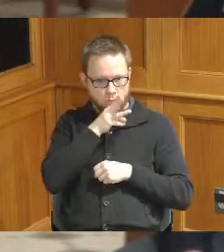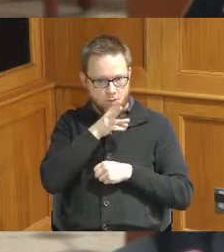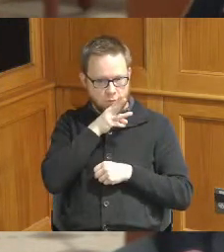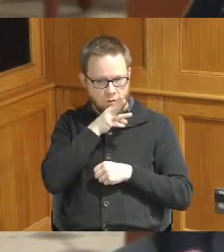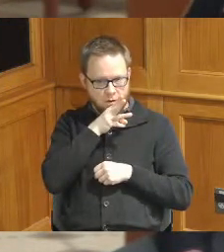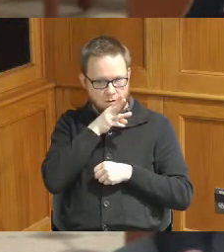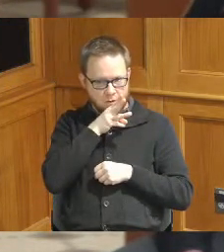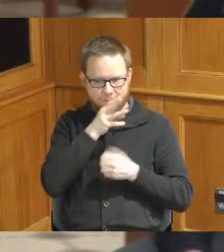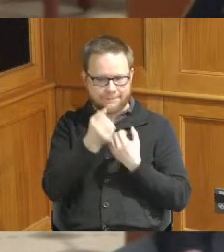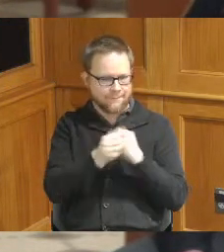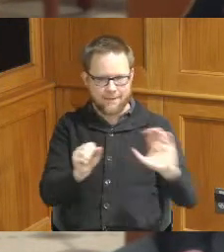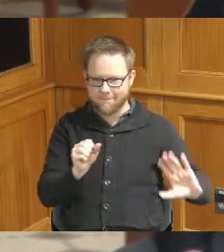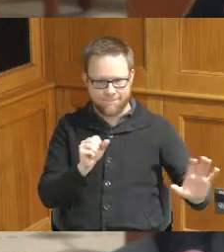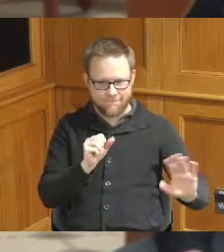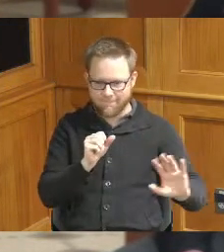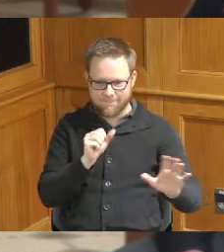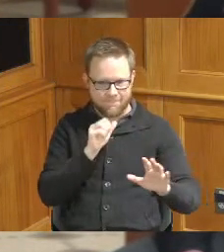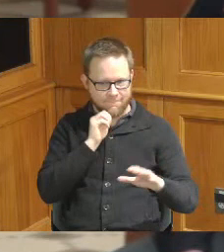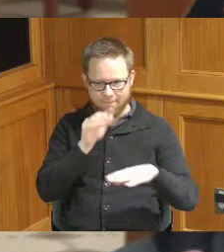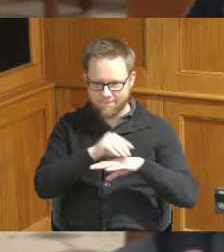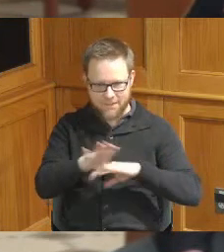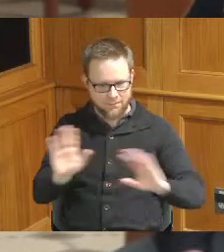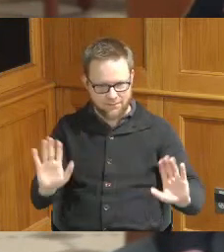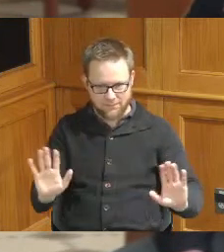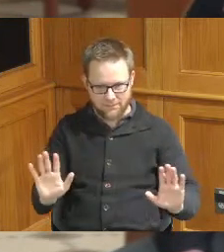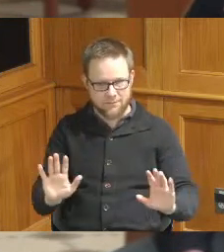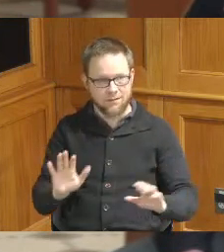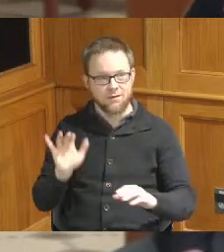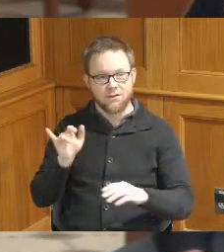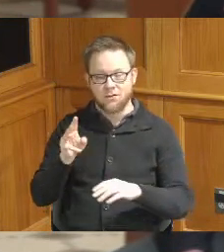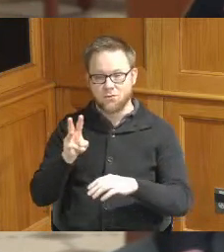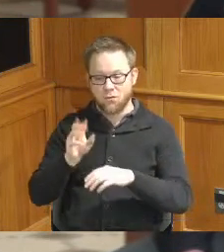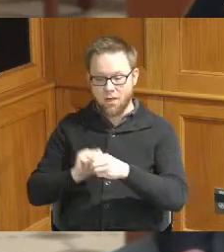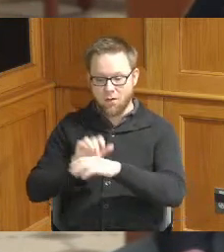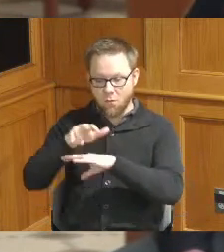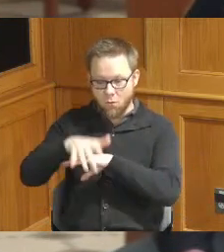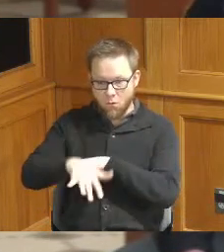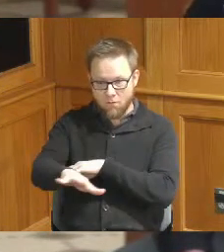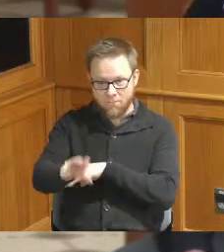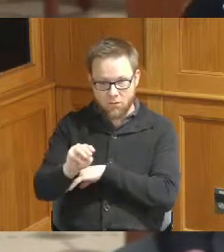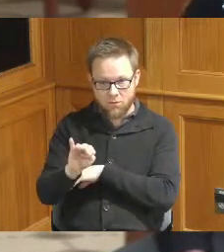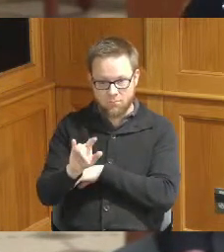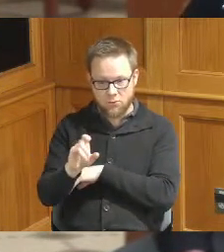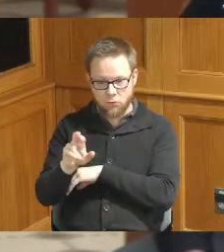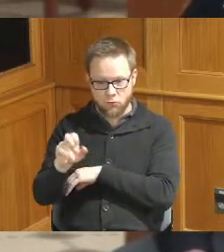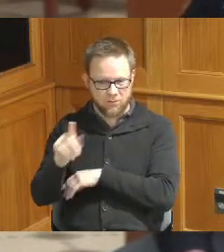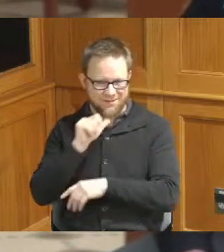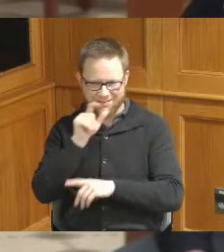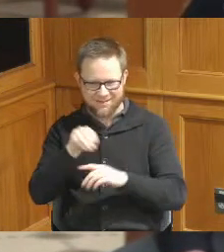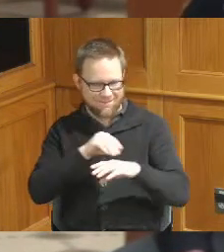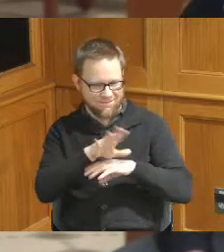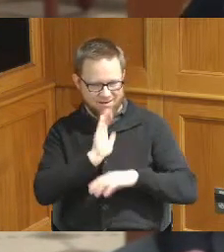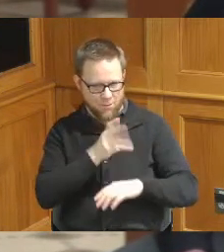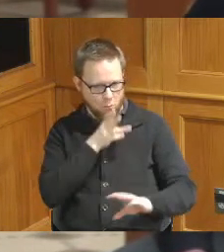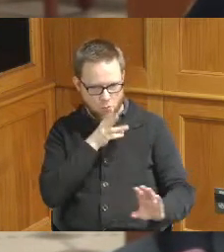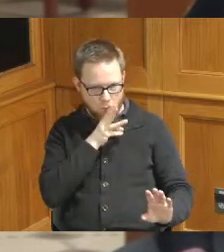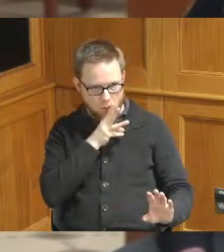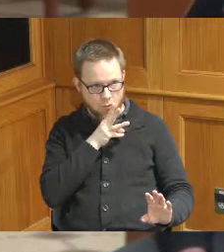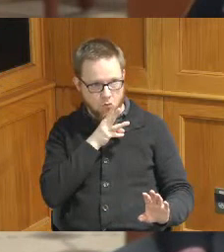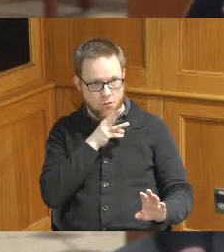is not affected because of the overflows at this site and that we're experiencing our Downstream